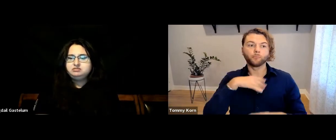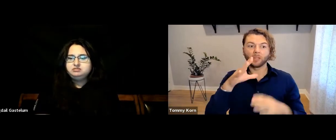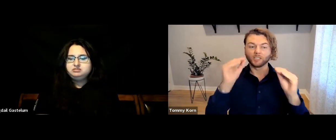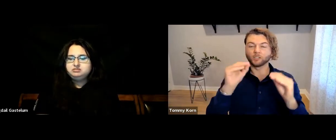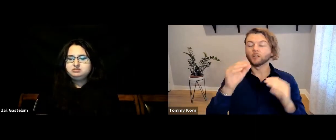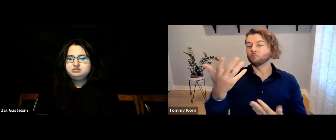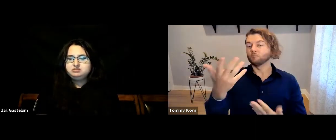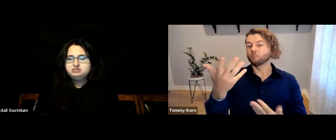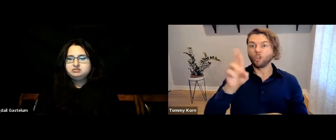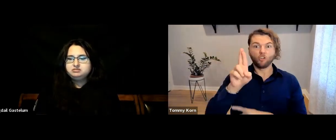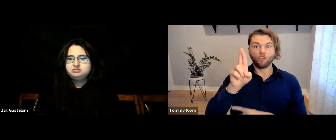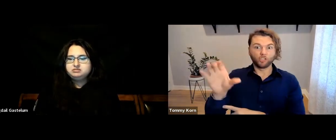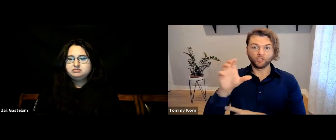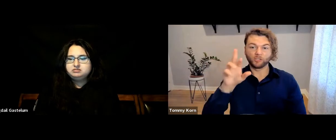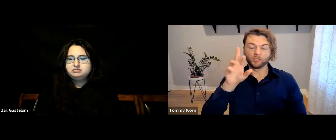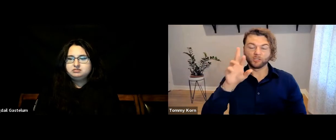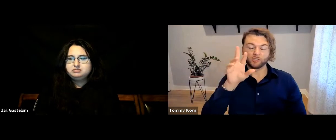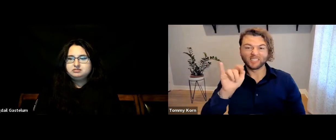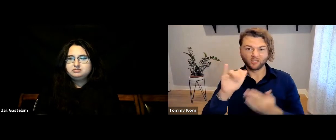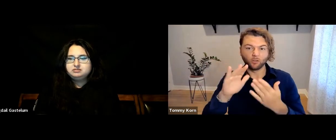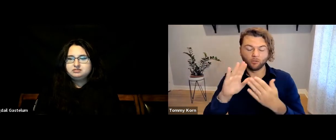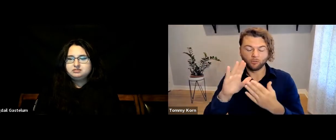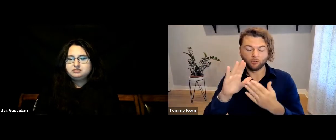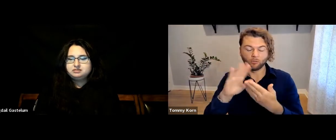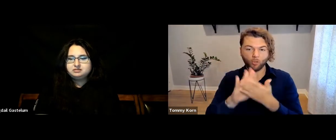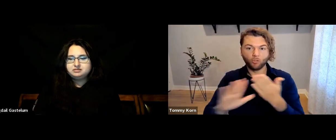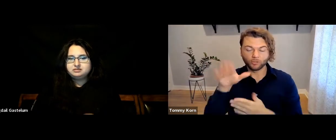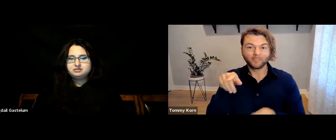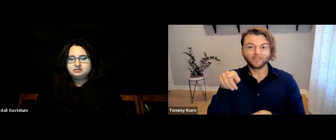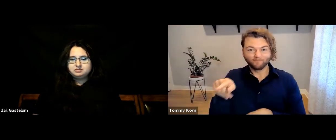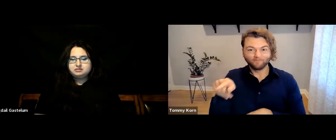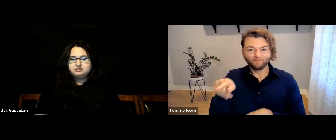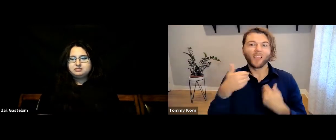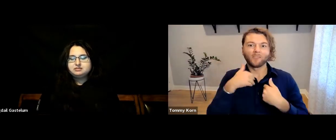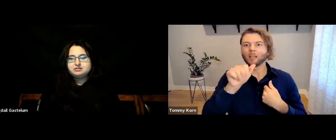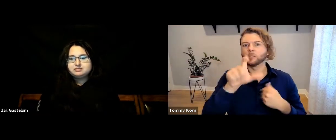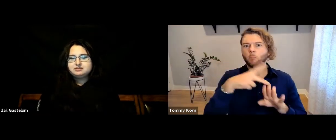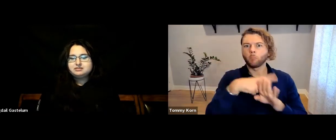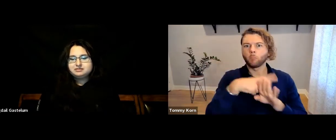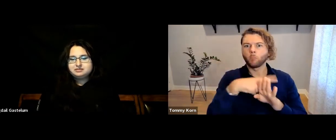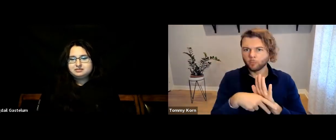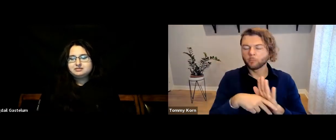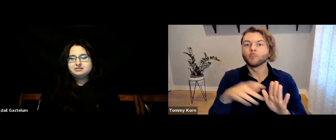[Tommy] Right, so at Riverside City College, where I teach, we offer an ASL program,